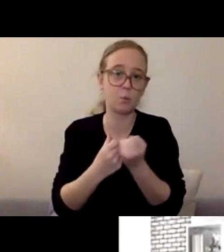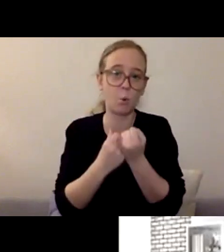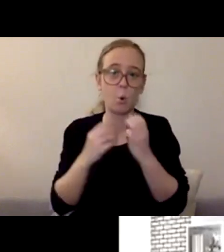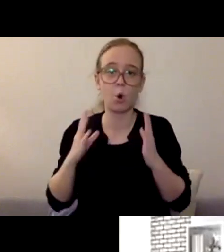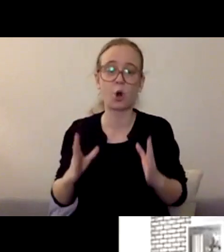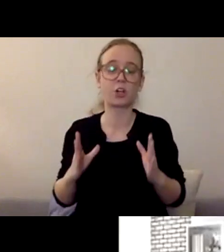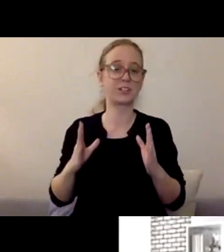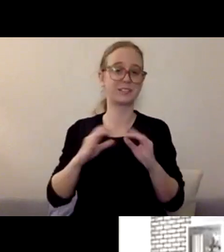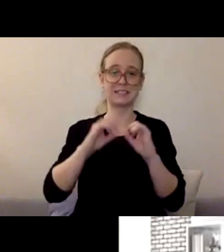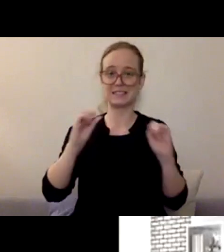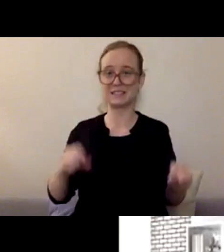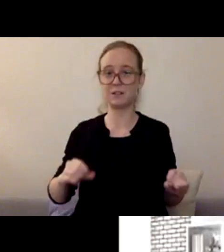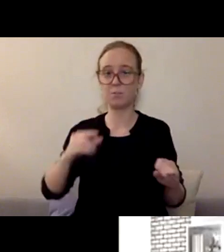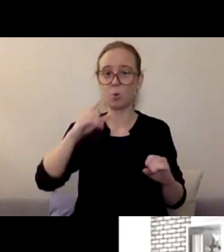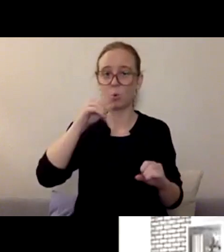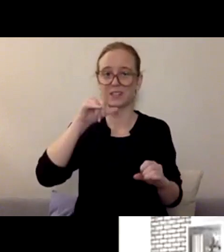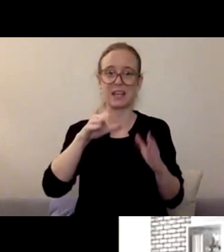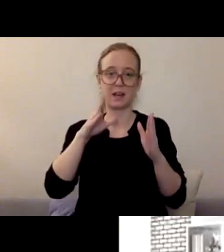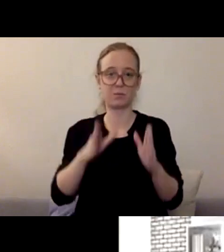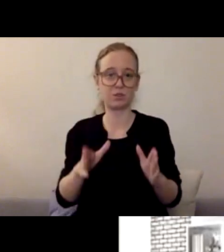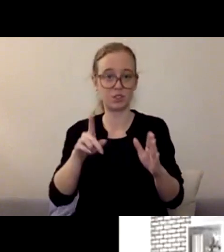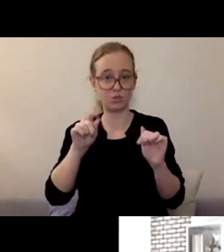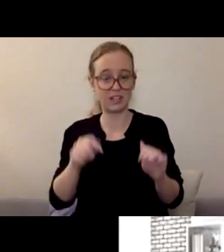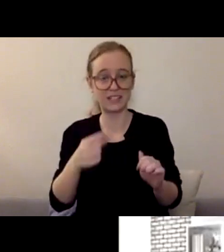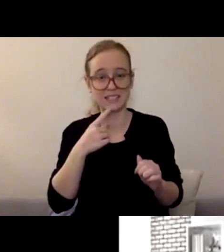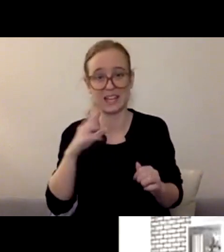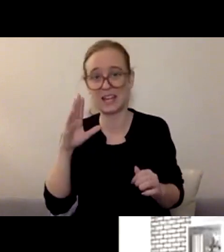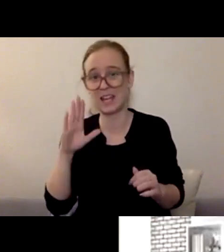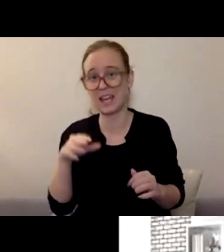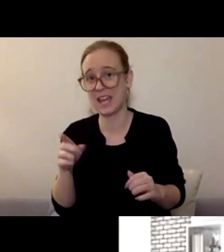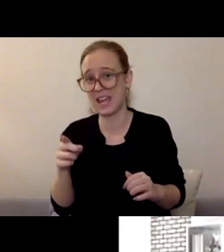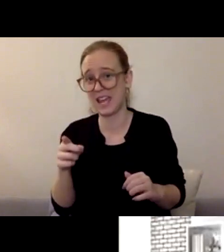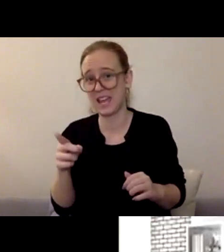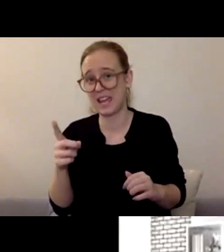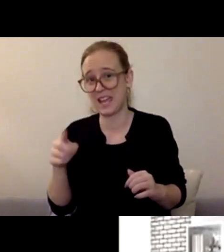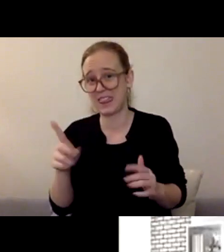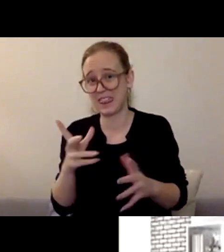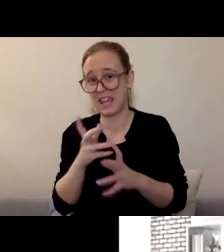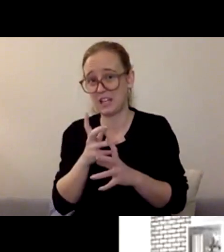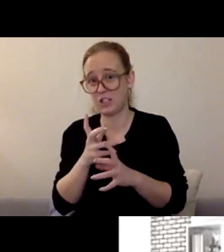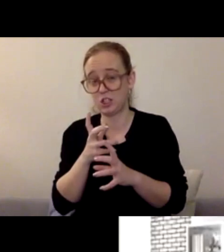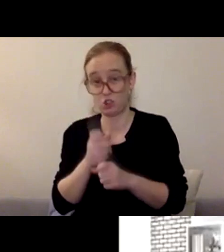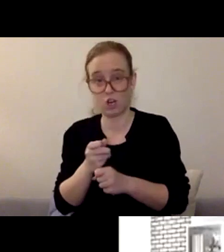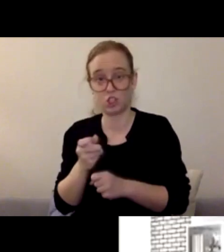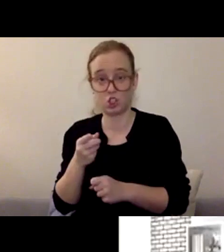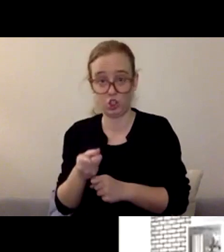or who is that person that you could say like, hey, they trust you. They know that unless it's really dire